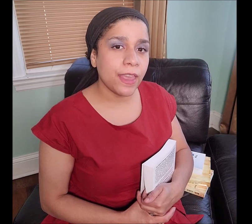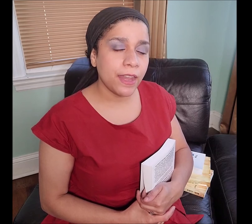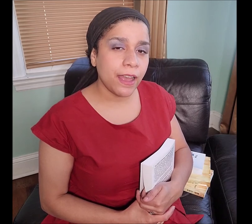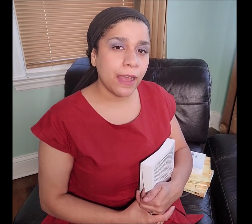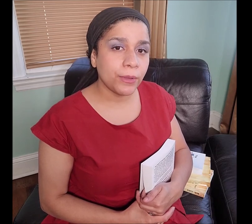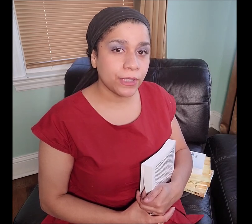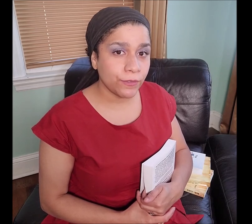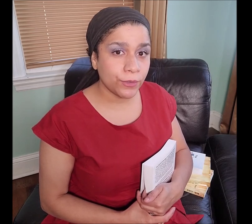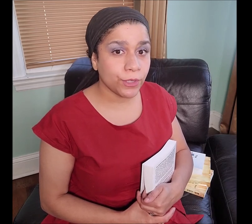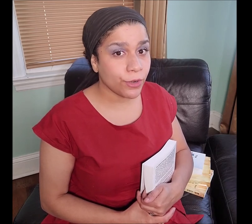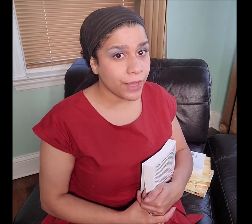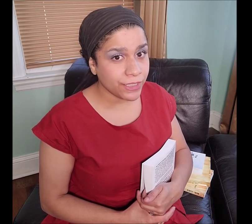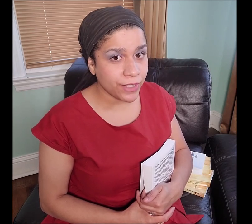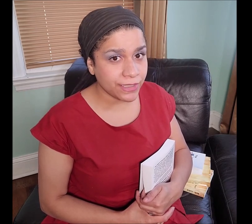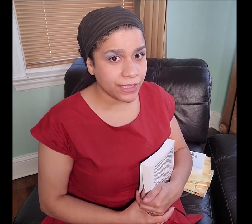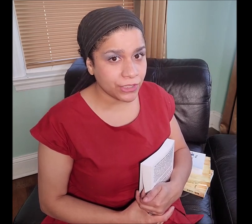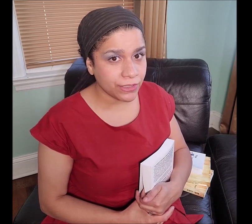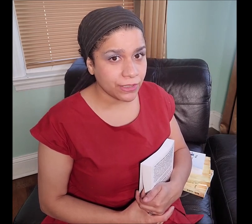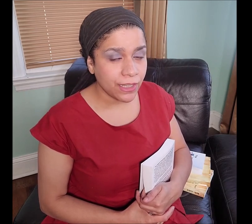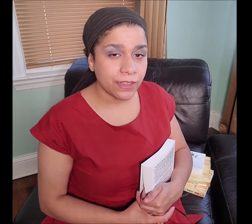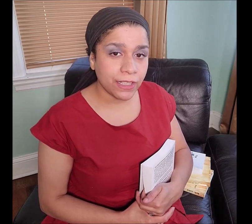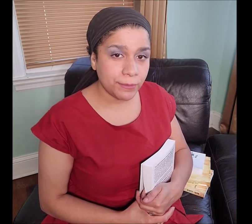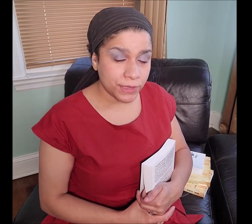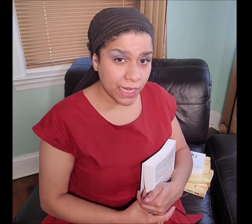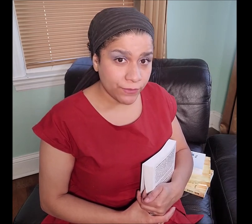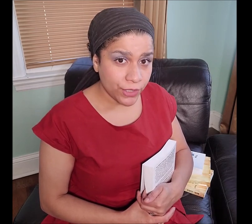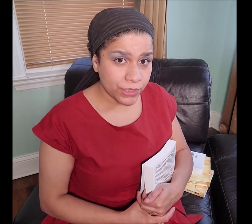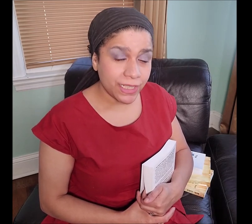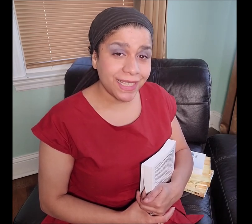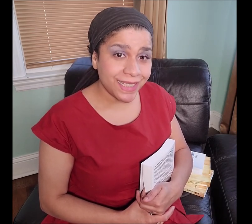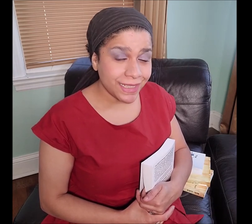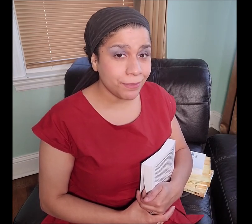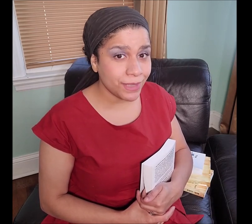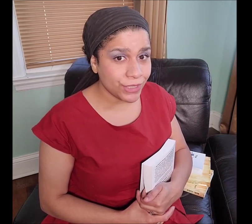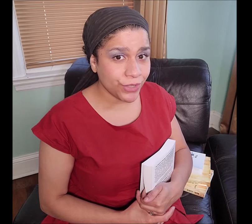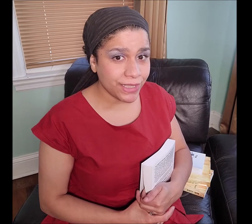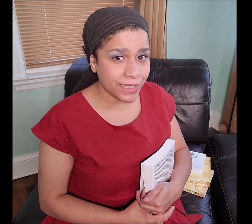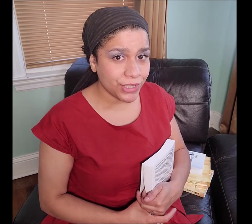then I will give you the correct translation. The king James version is a mistranslated.